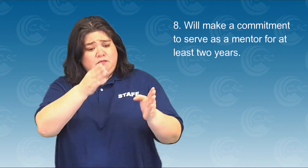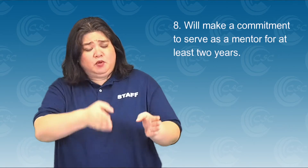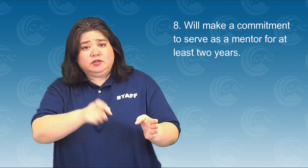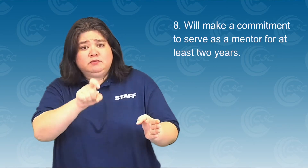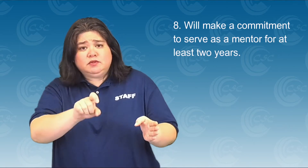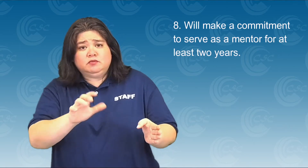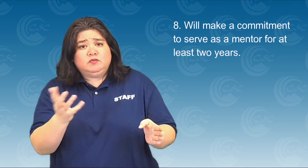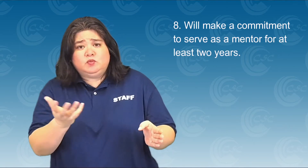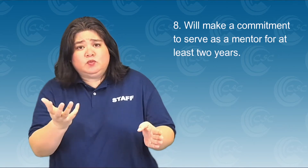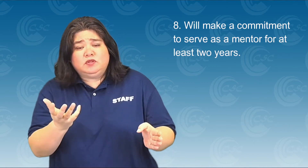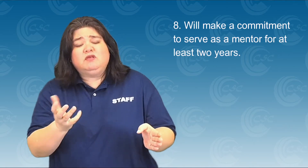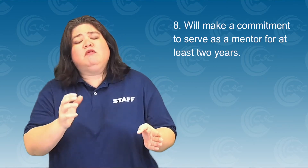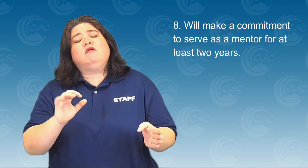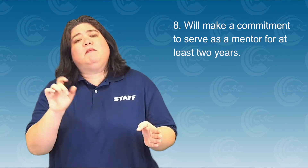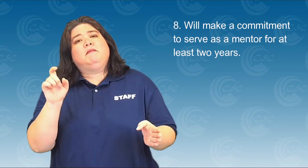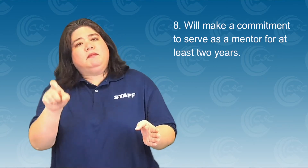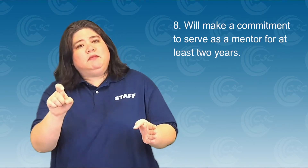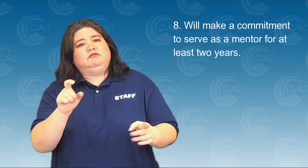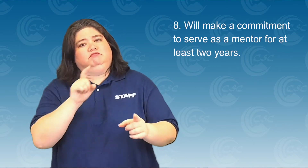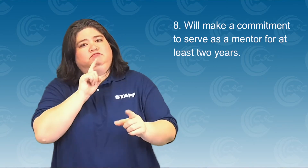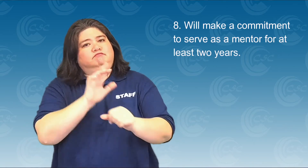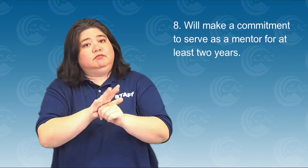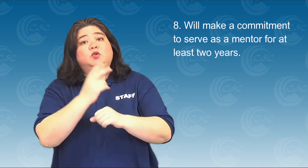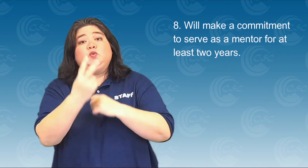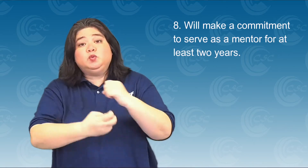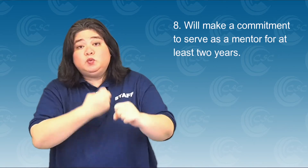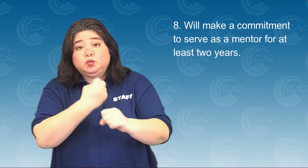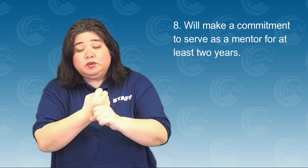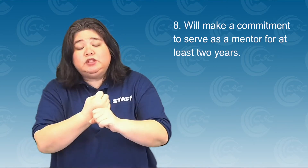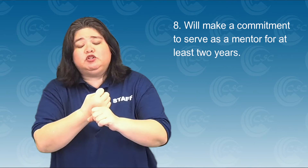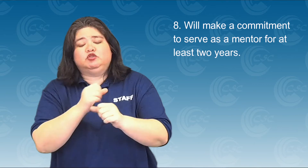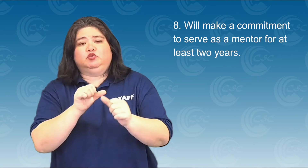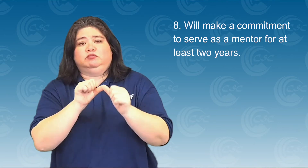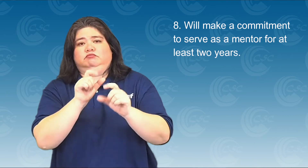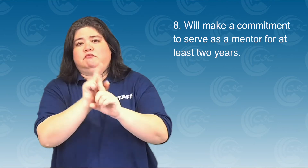Finally, the person must be willing to make a commitment to serve as a mentor for at least two years.